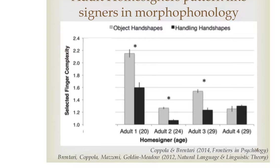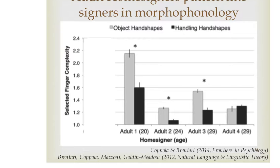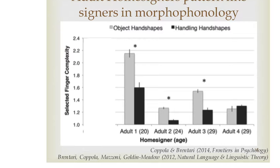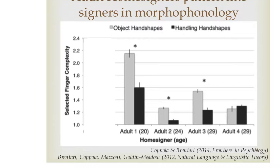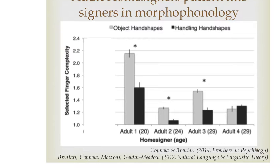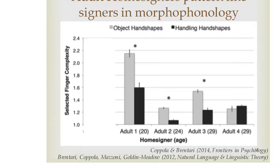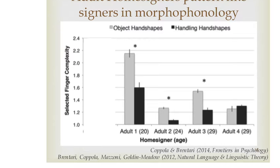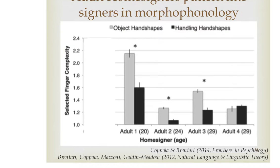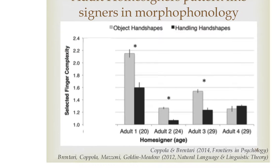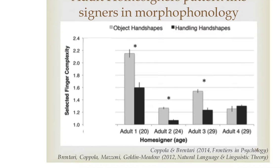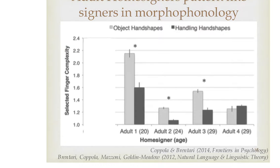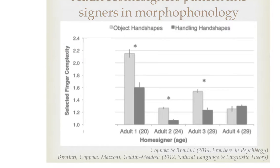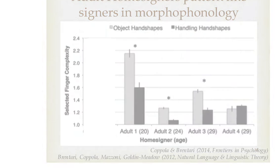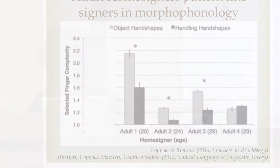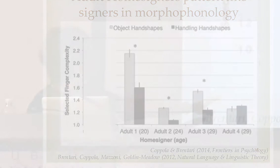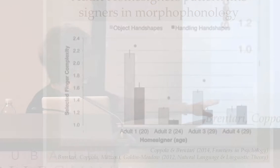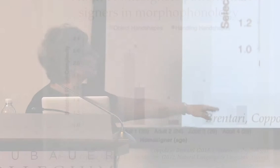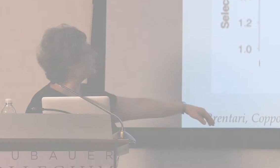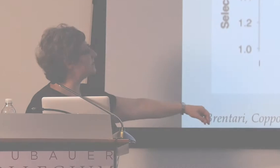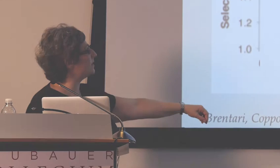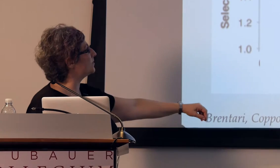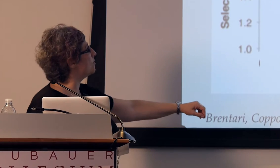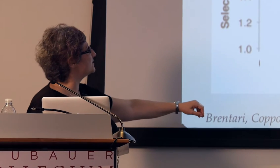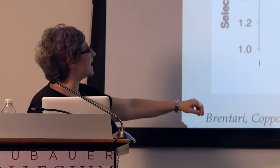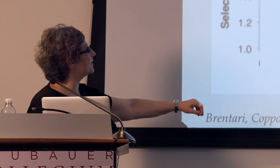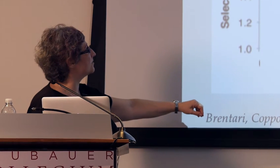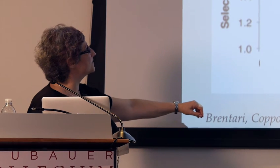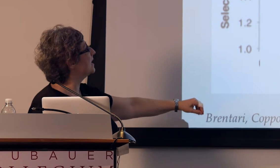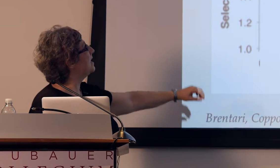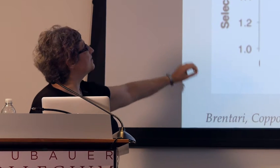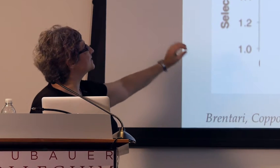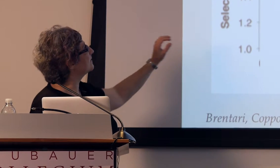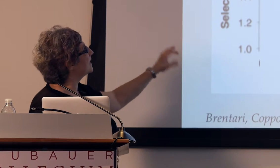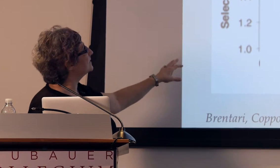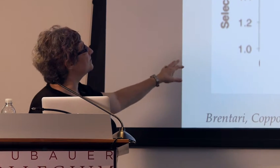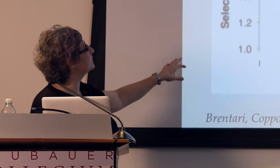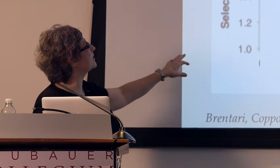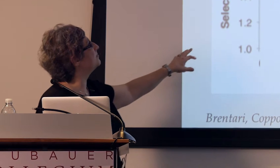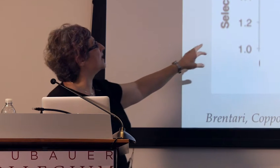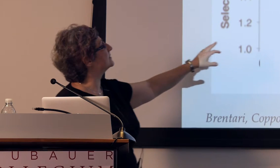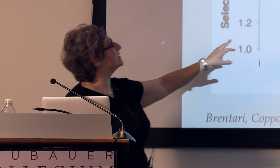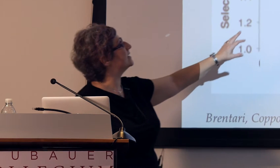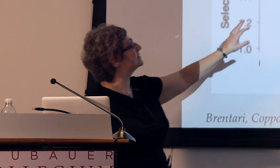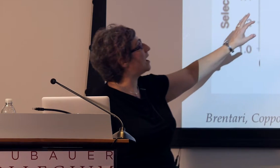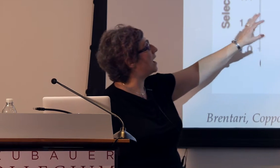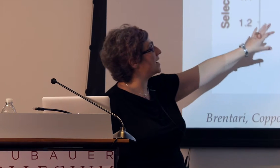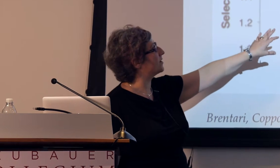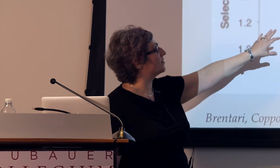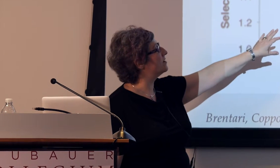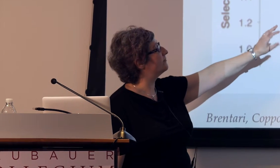And what you see is in three of the four adult homesigners the selected finger complexity is higher